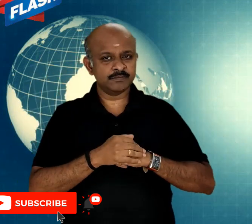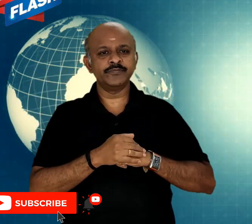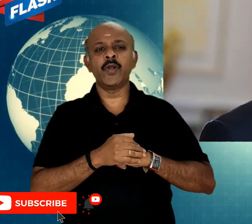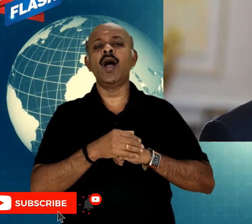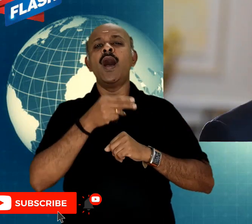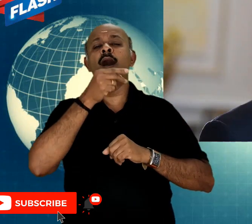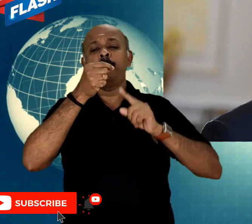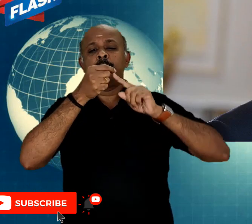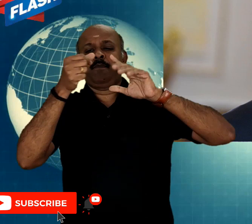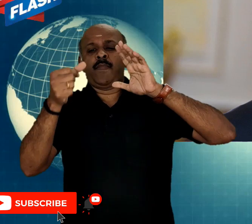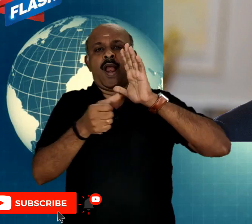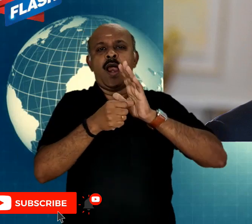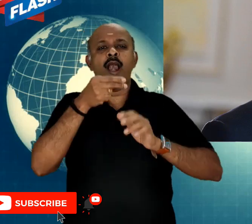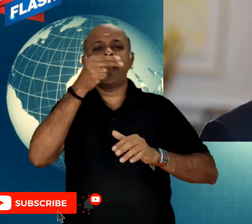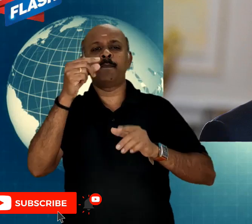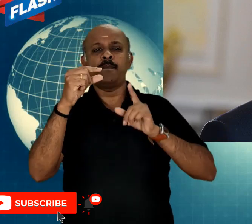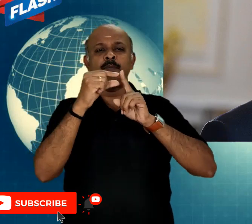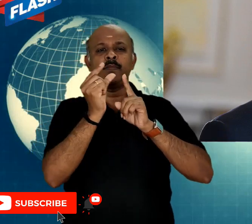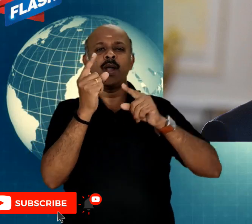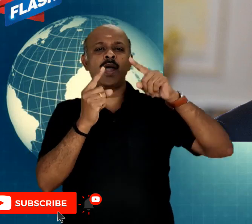by their president Vladimir Putin